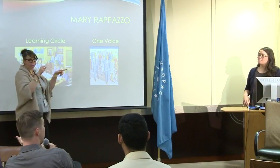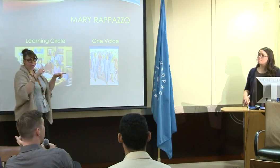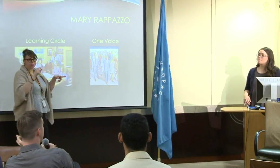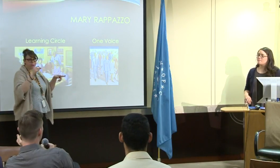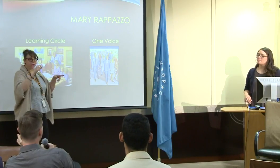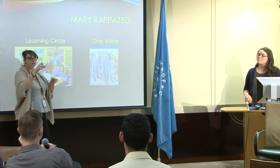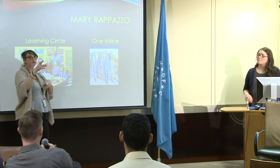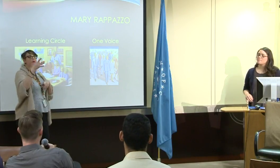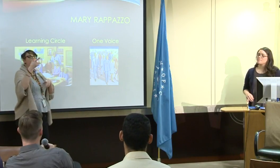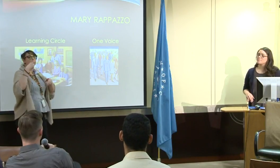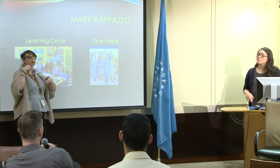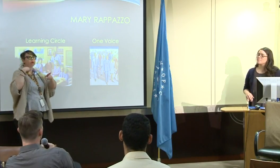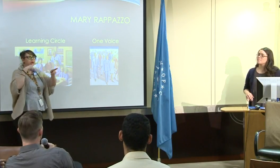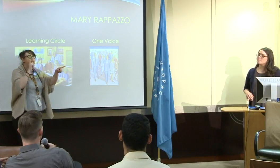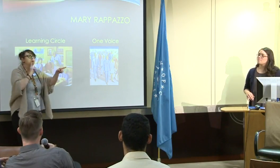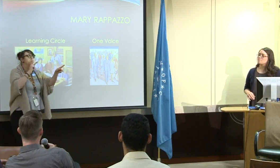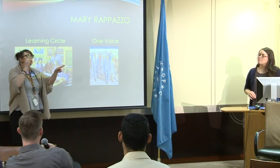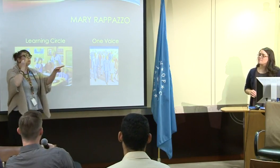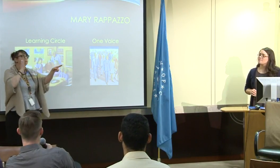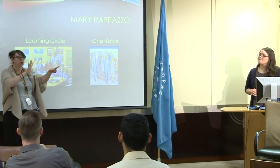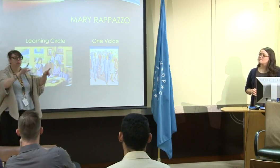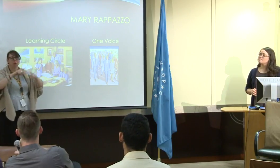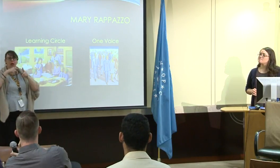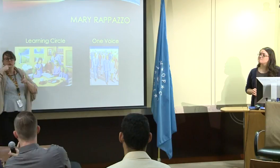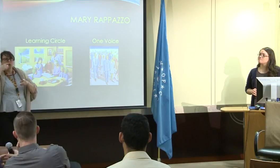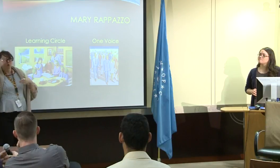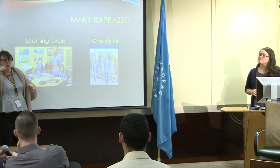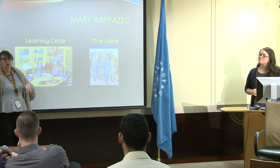the Deaf President Now, and how that relates.